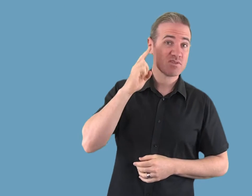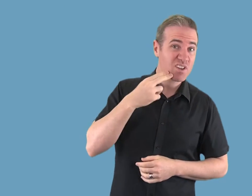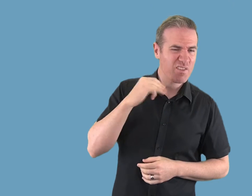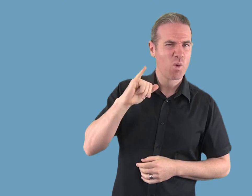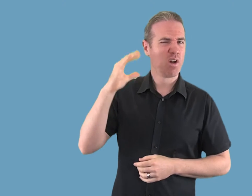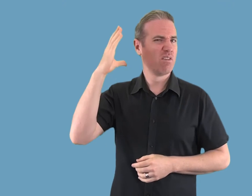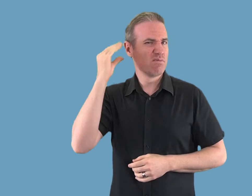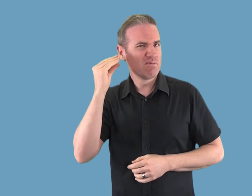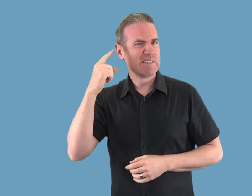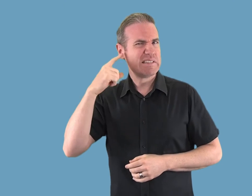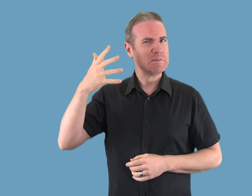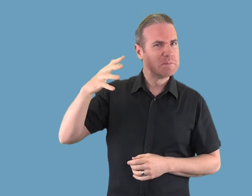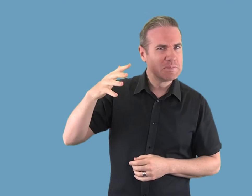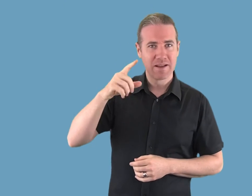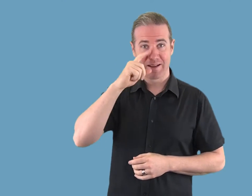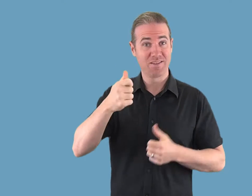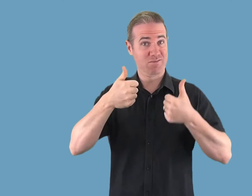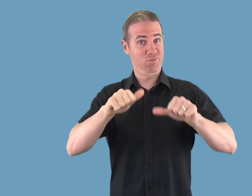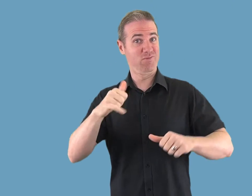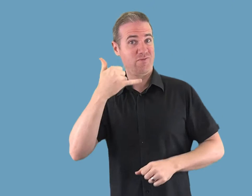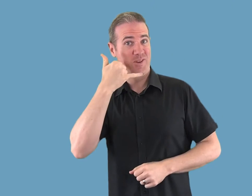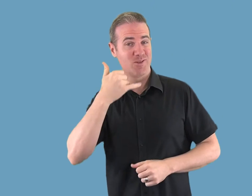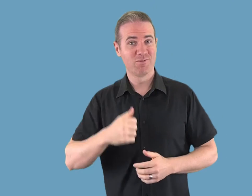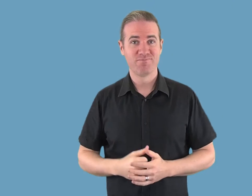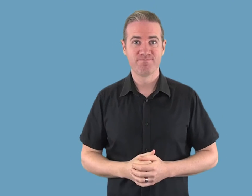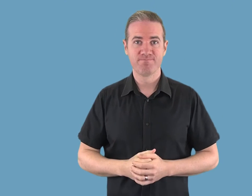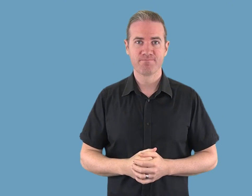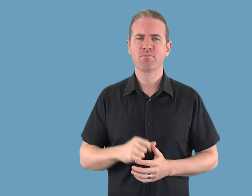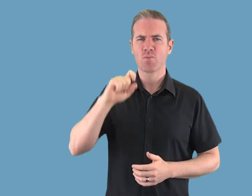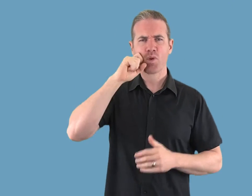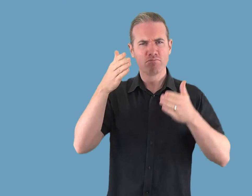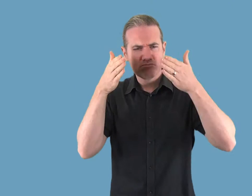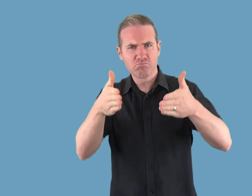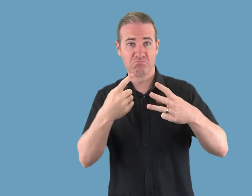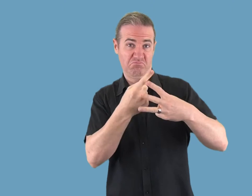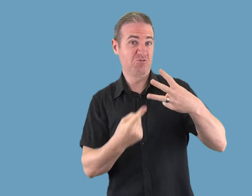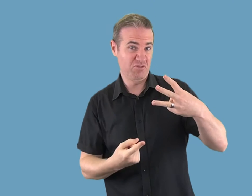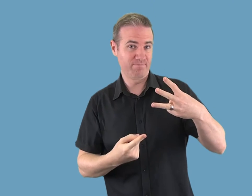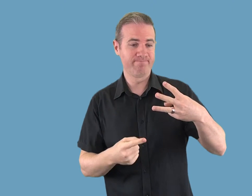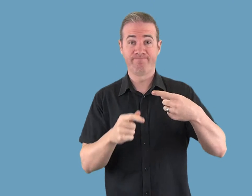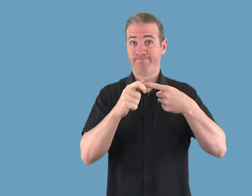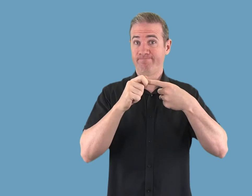Deaf or have trouble hearing when using the phone. It includes information about: